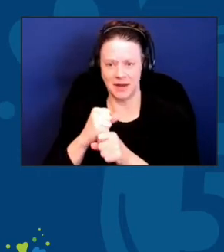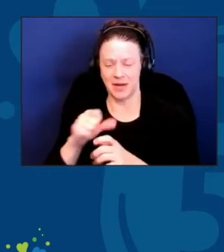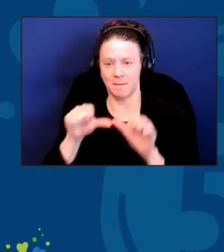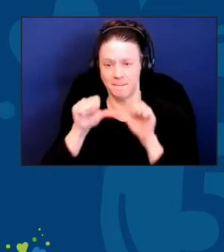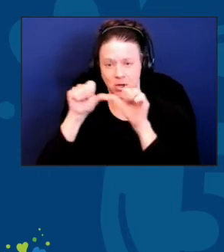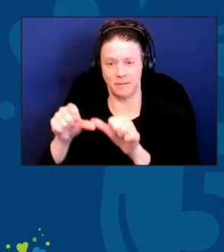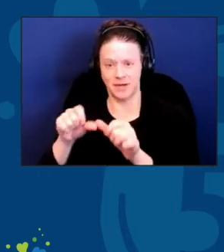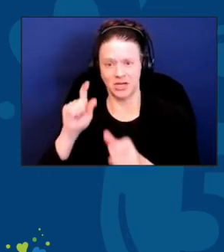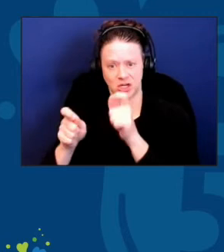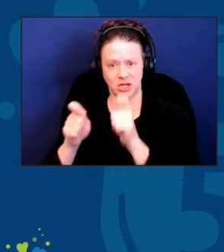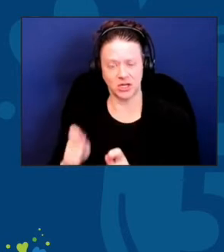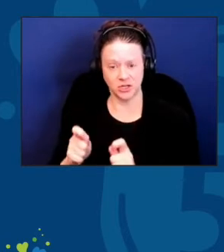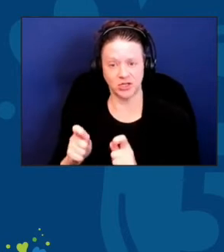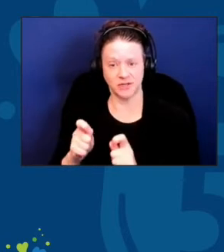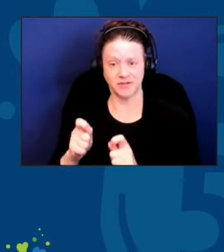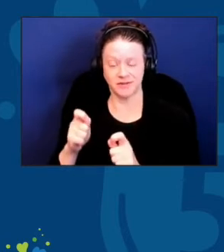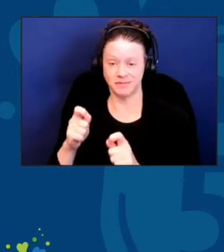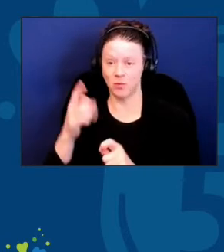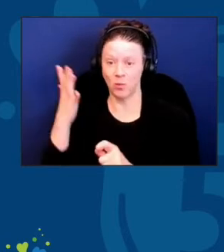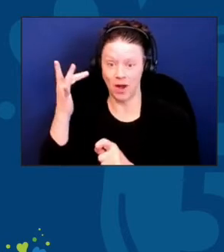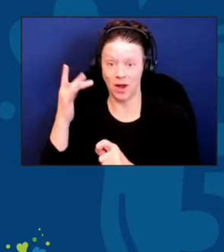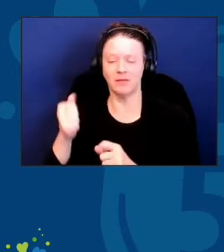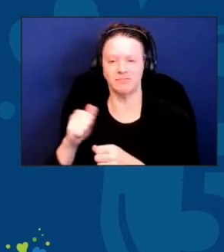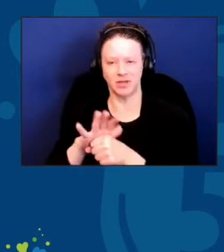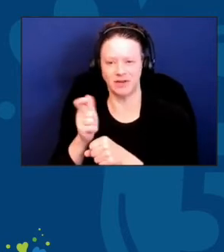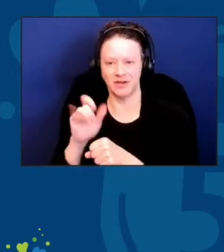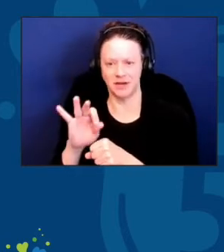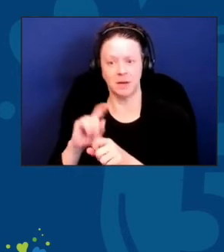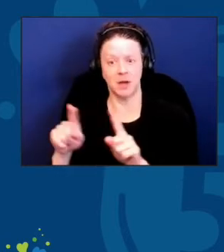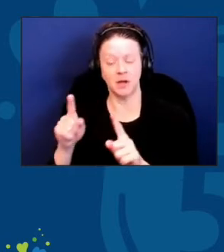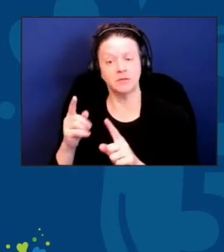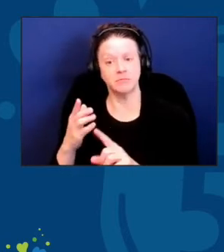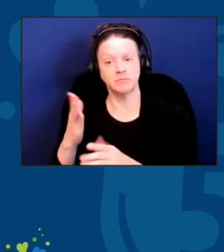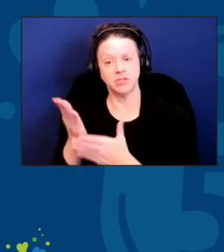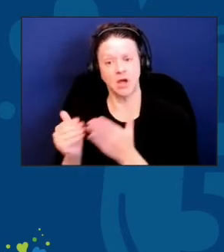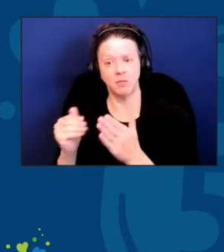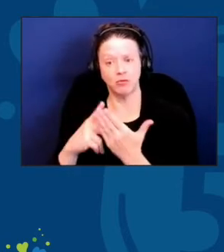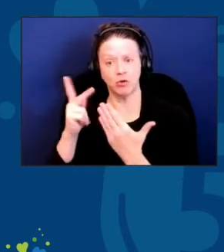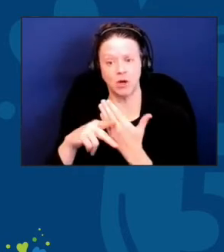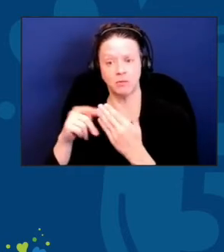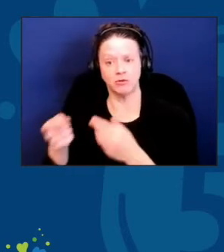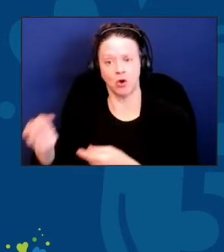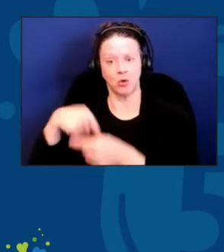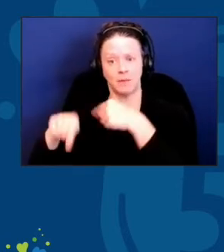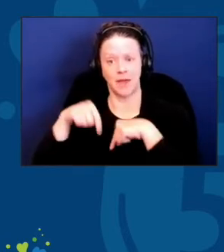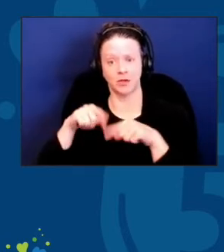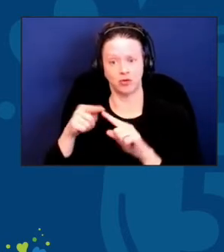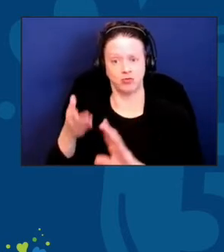but some are going back to pre-COVID. This can be problematic for those seniors